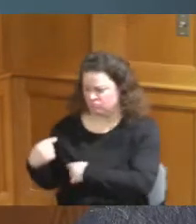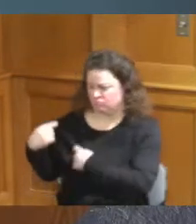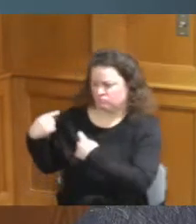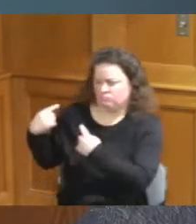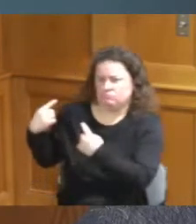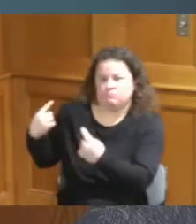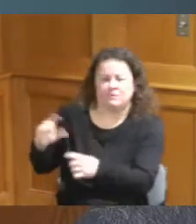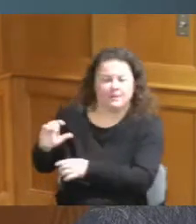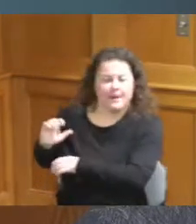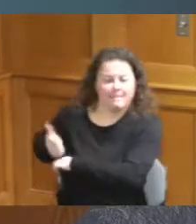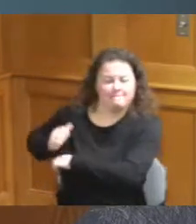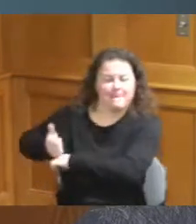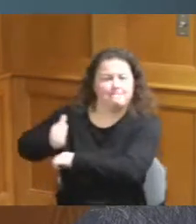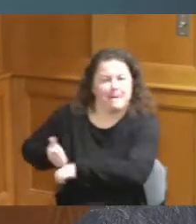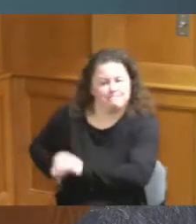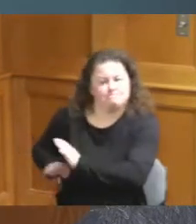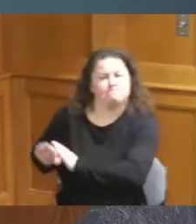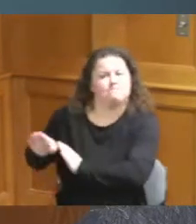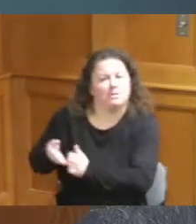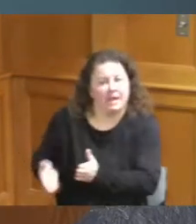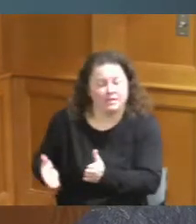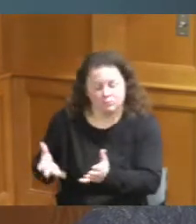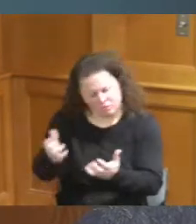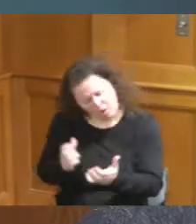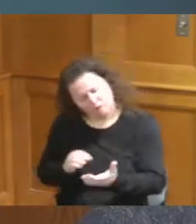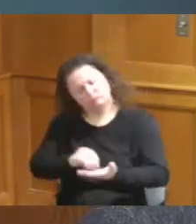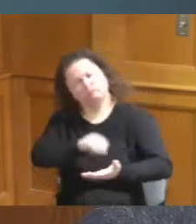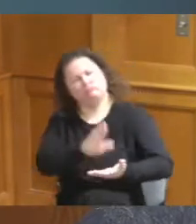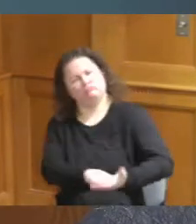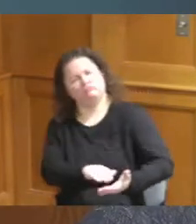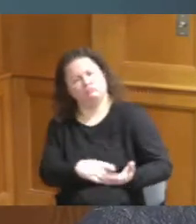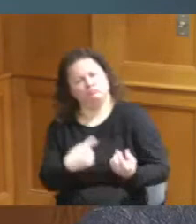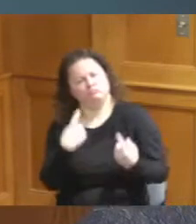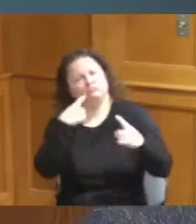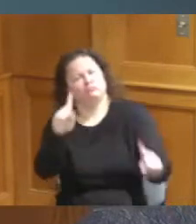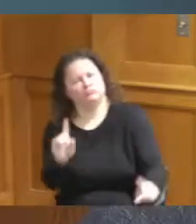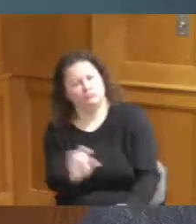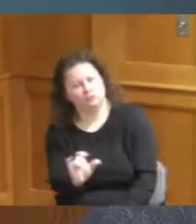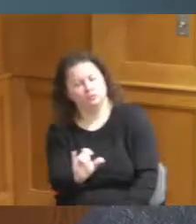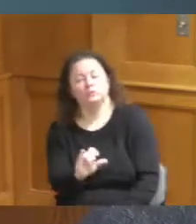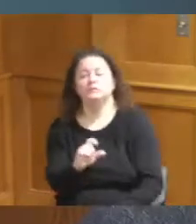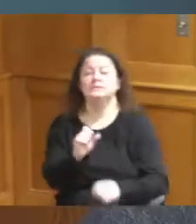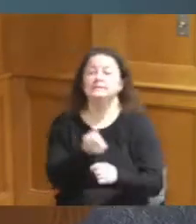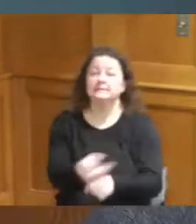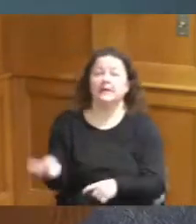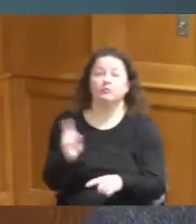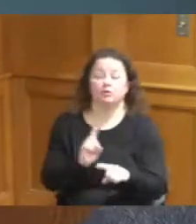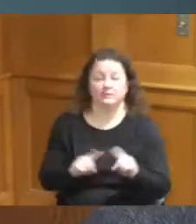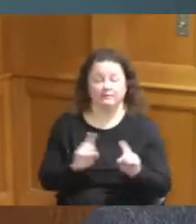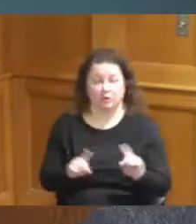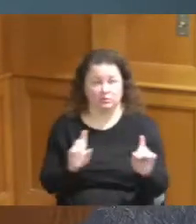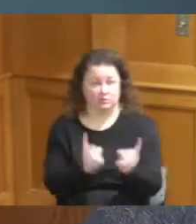as well and they are in a number of departments and there are a number of people since our board